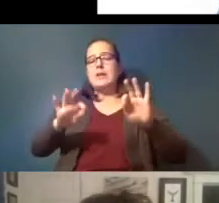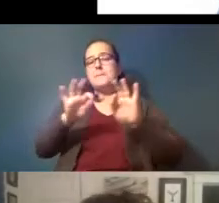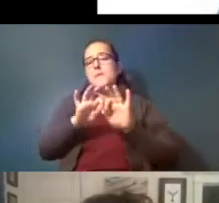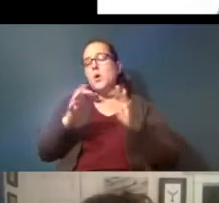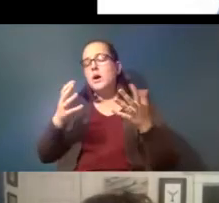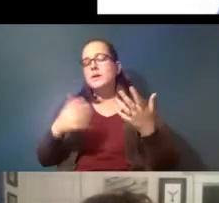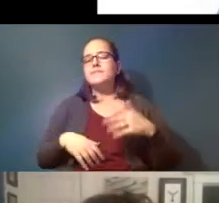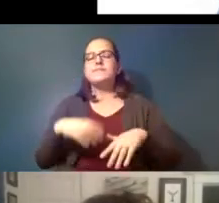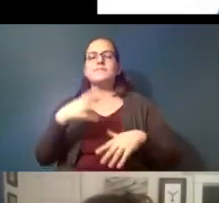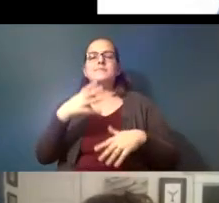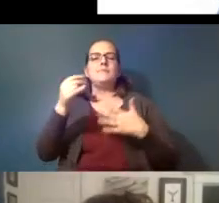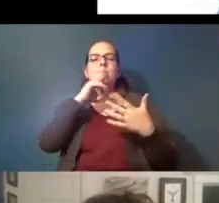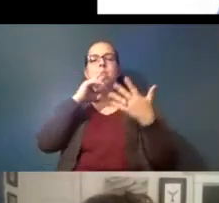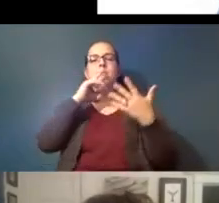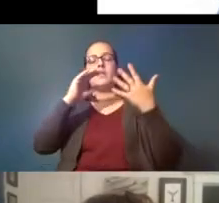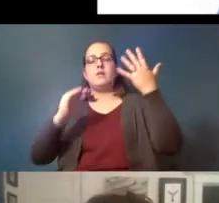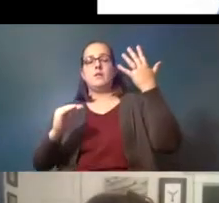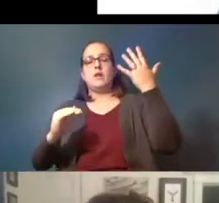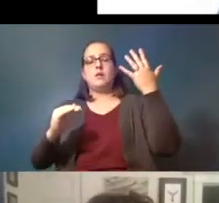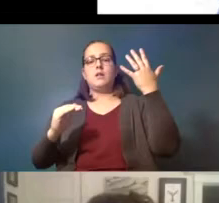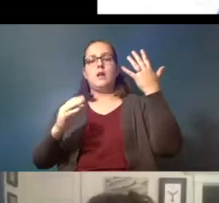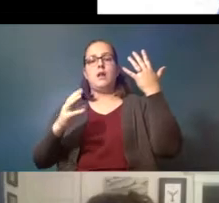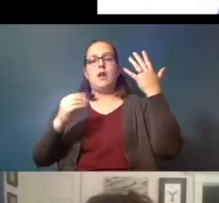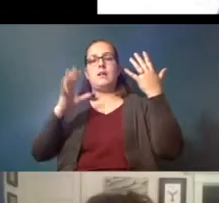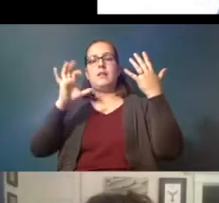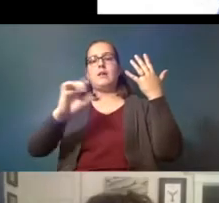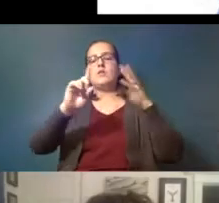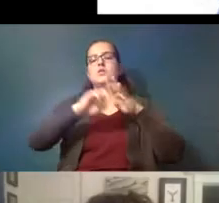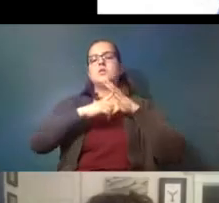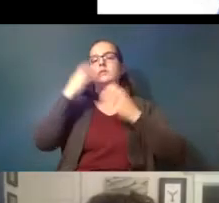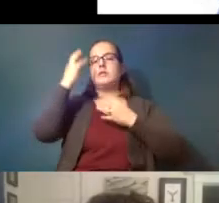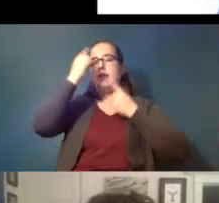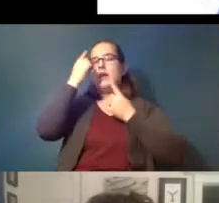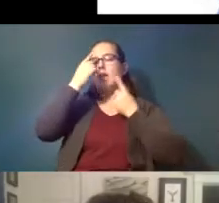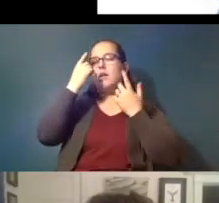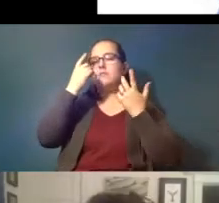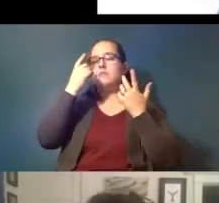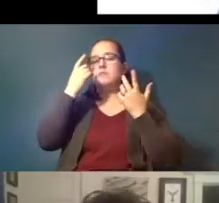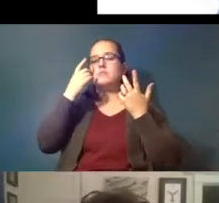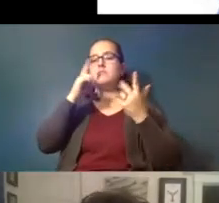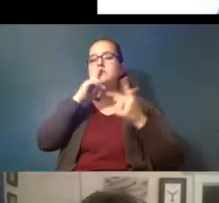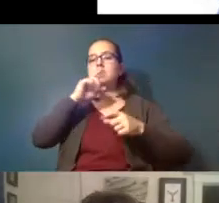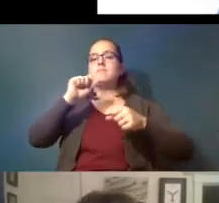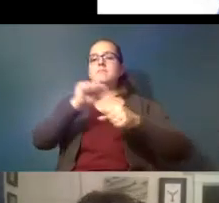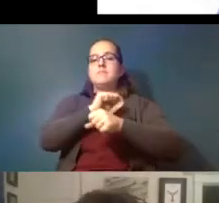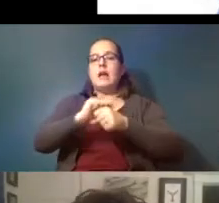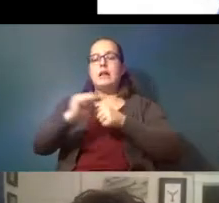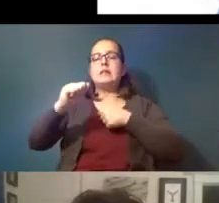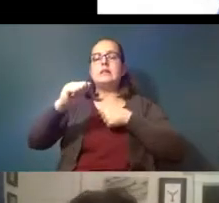and you get down here and that's where you start thinking about you know actually making a decision